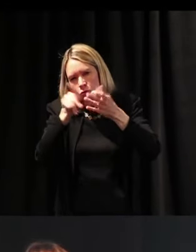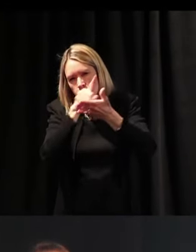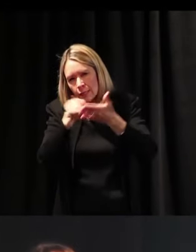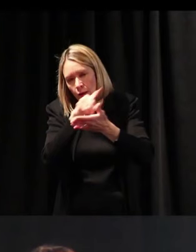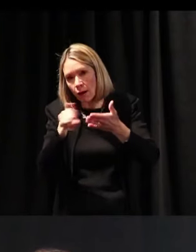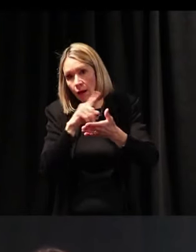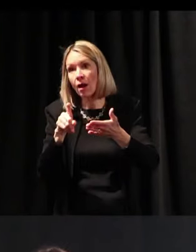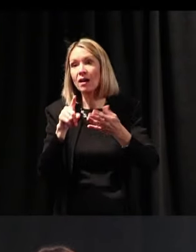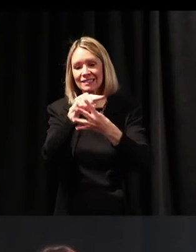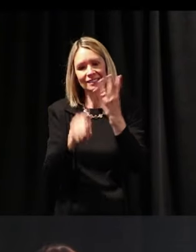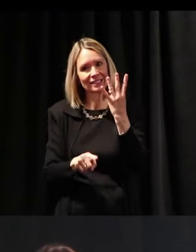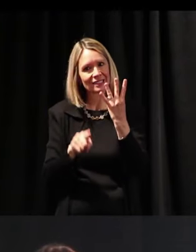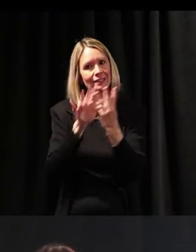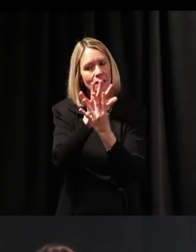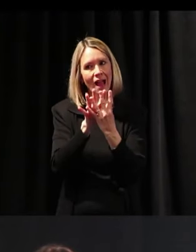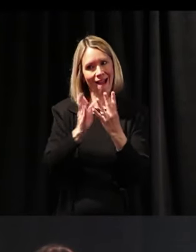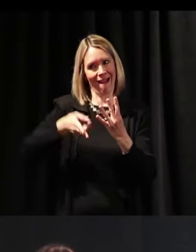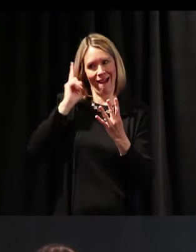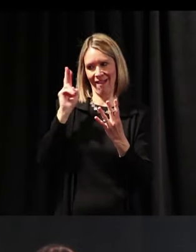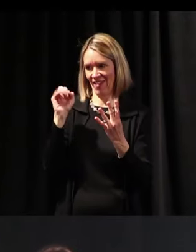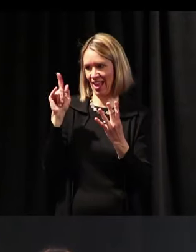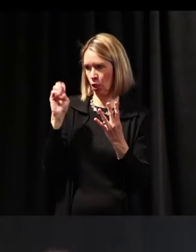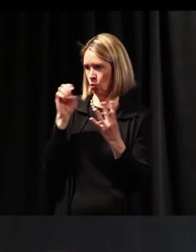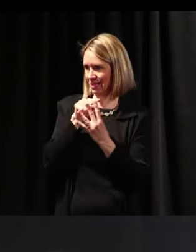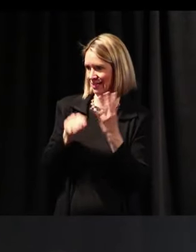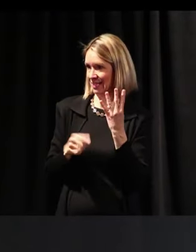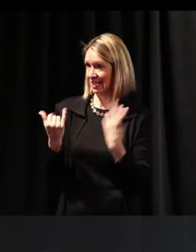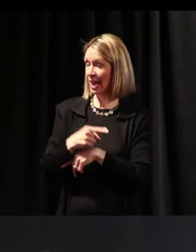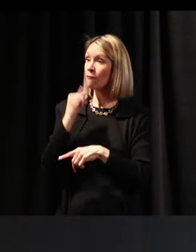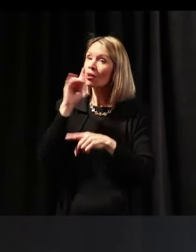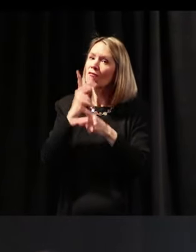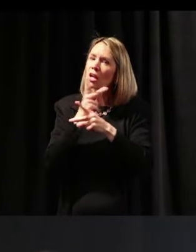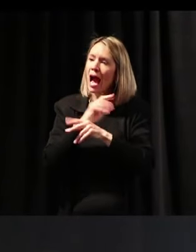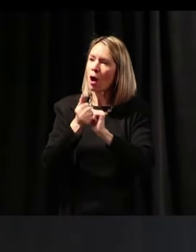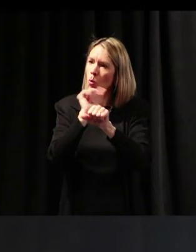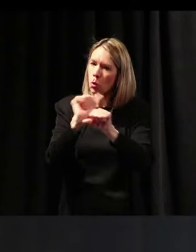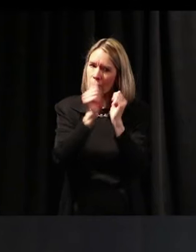are highly valued in today's world. So if you can learn how to work with a team